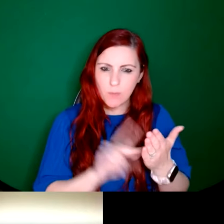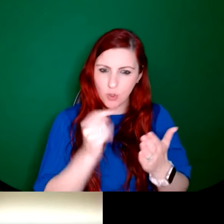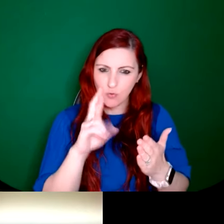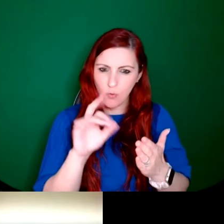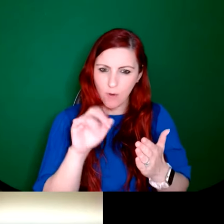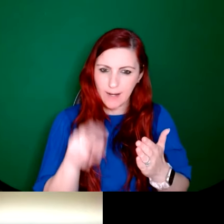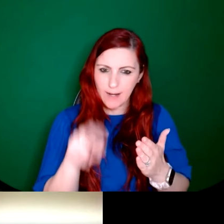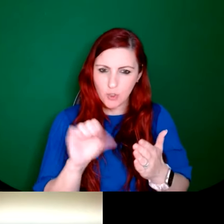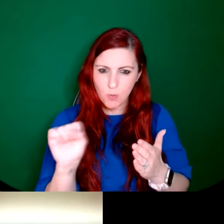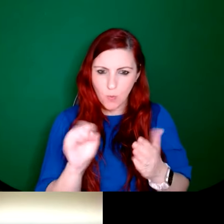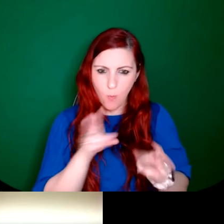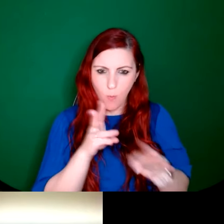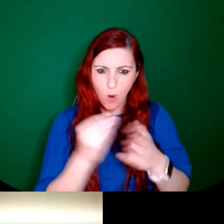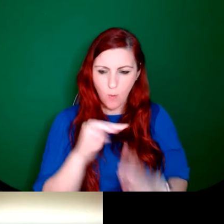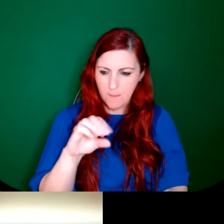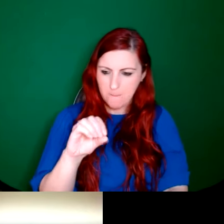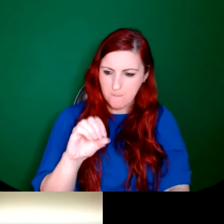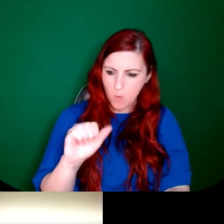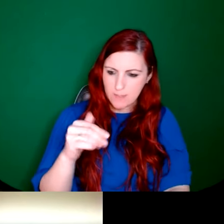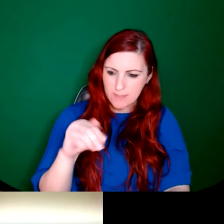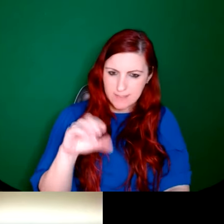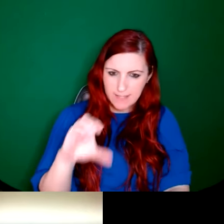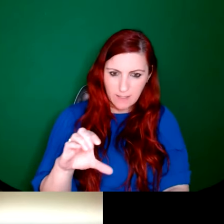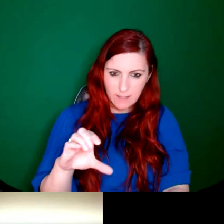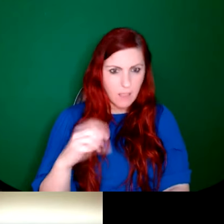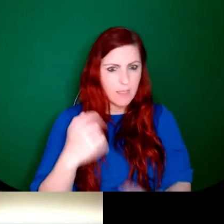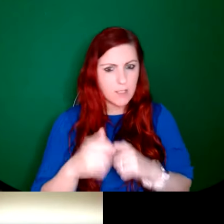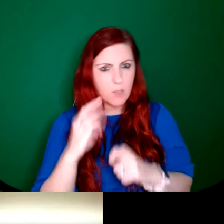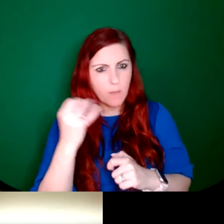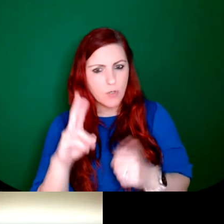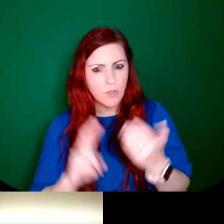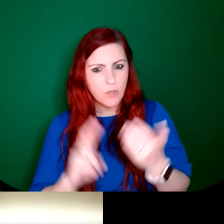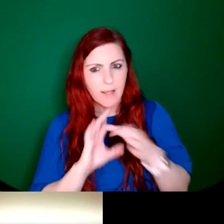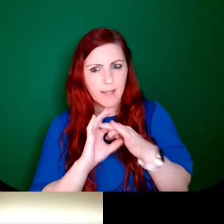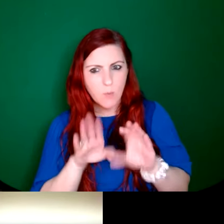where could we see them? And did Purser liaise with any European mosaic artists? Do we know?